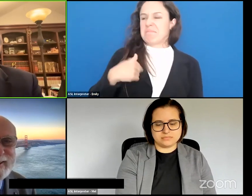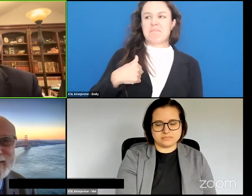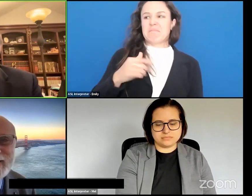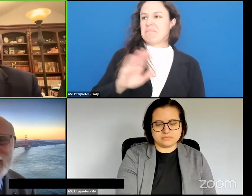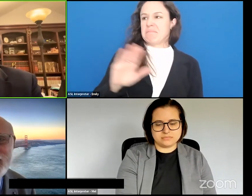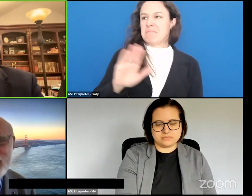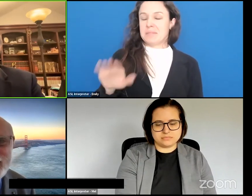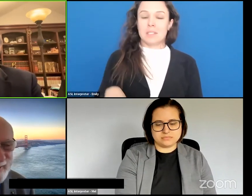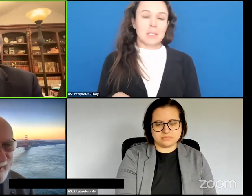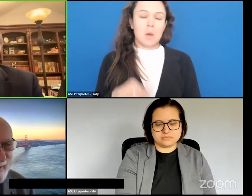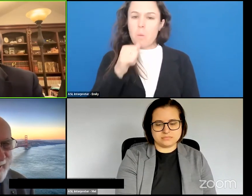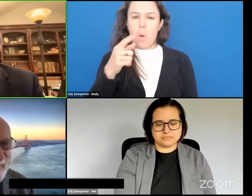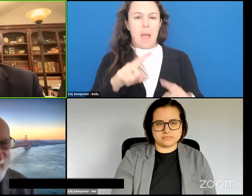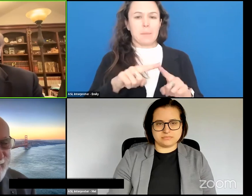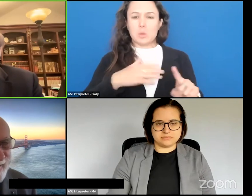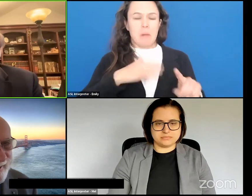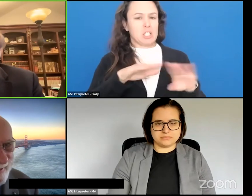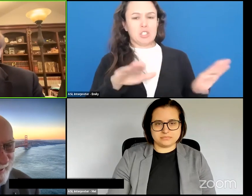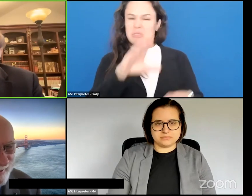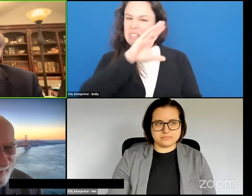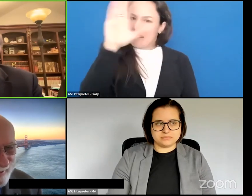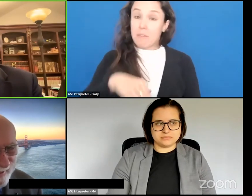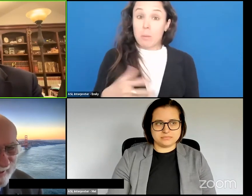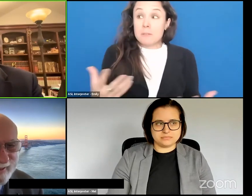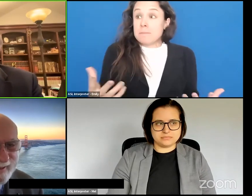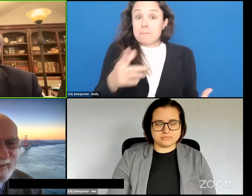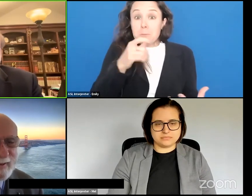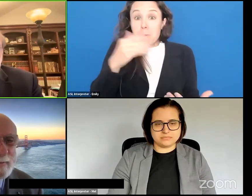and that would never happen to my kids but who knows by then we may have it that you